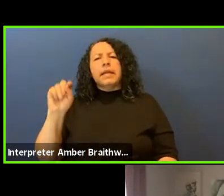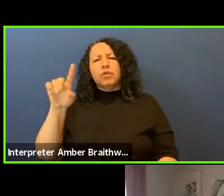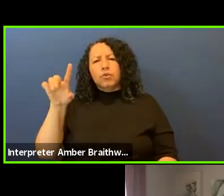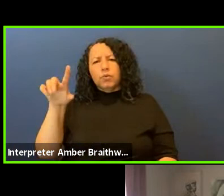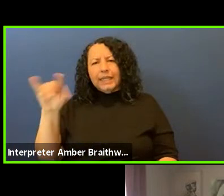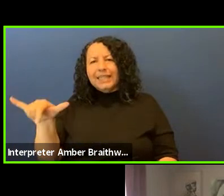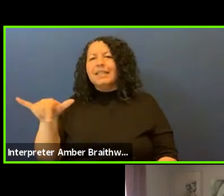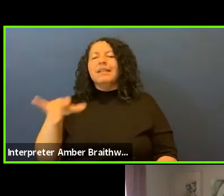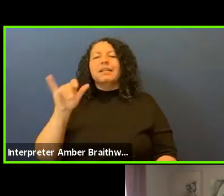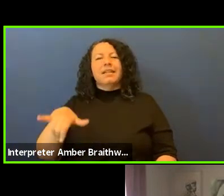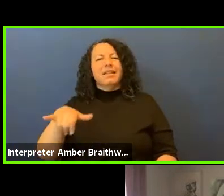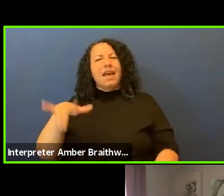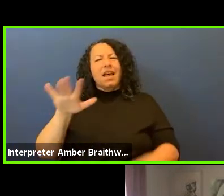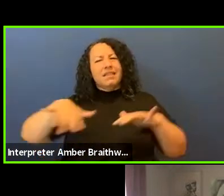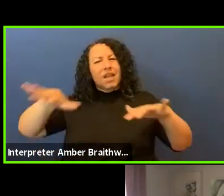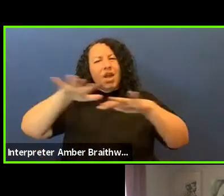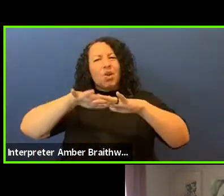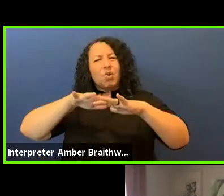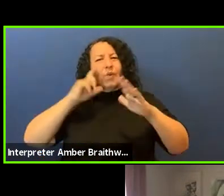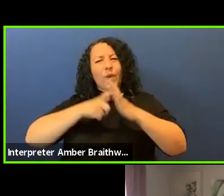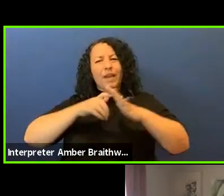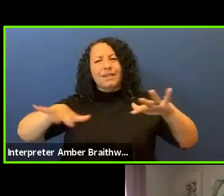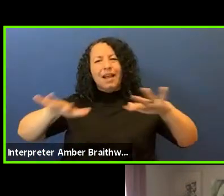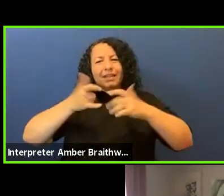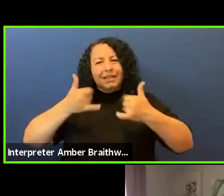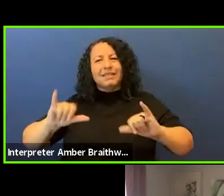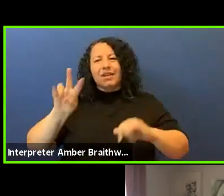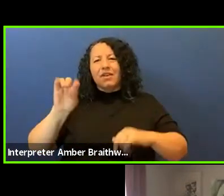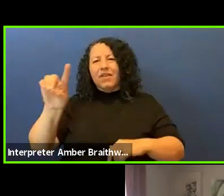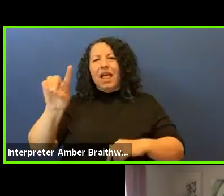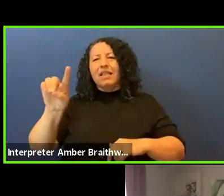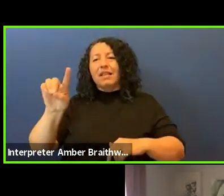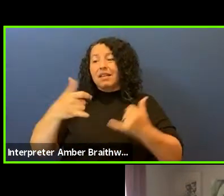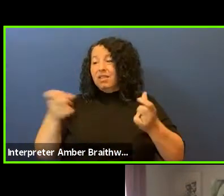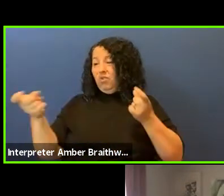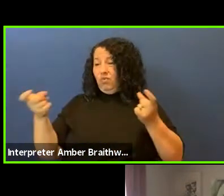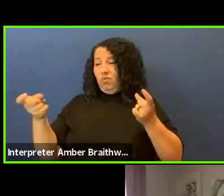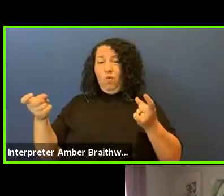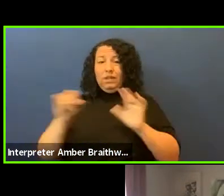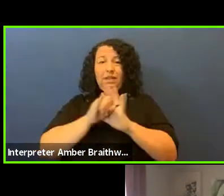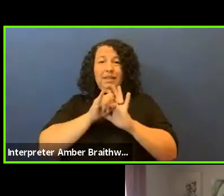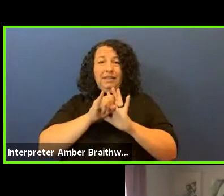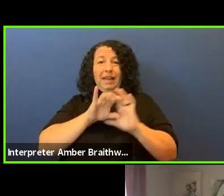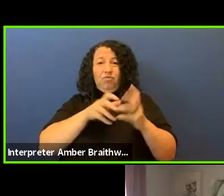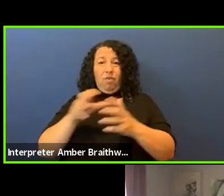still controls our identities today, on my identity. For the past 10 years